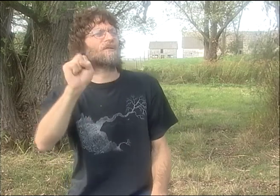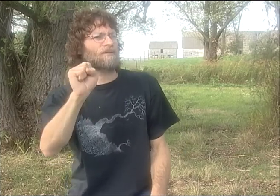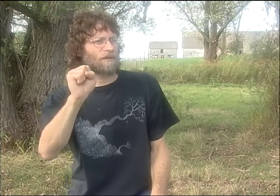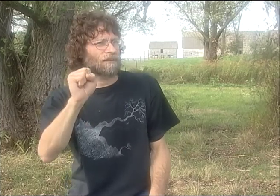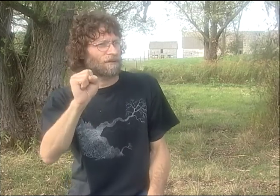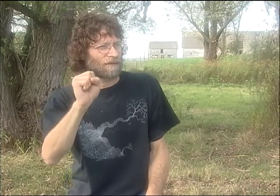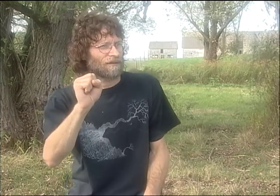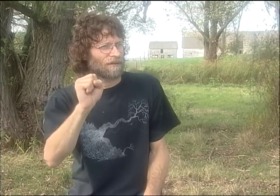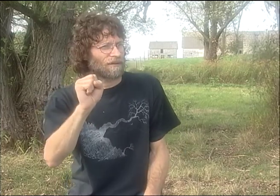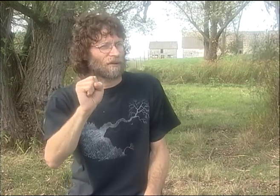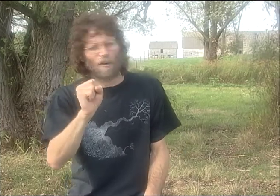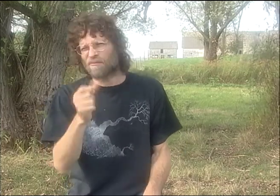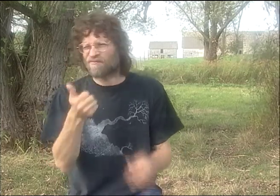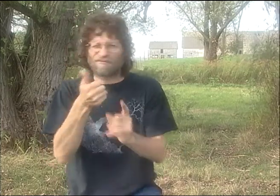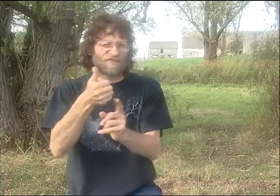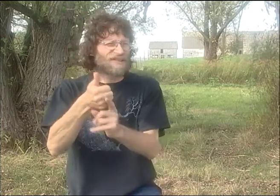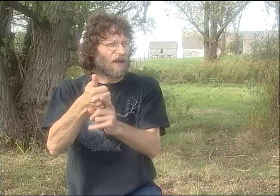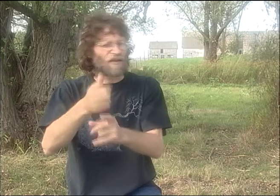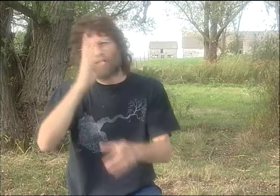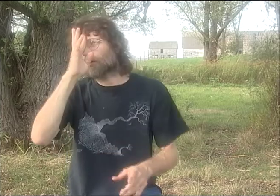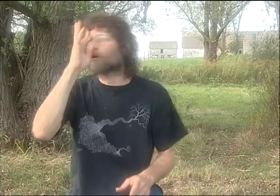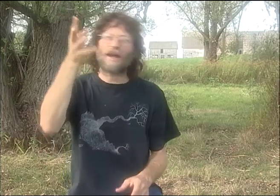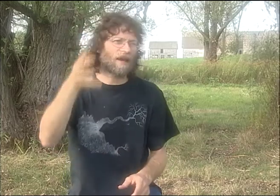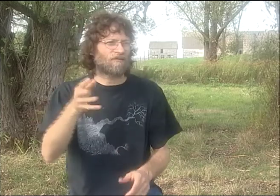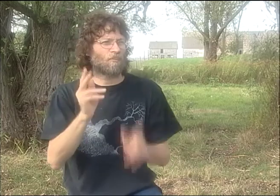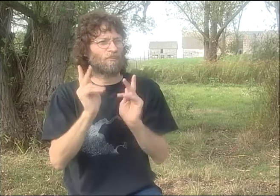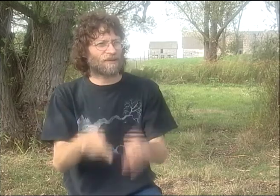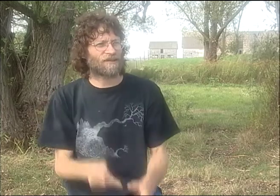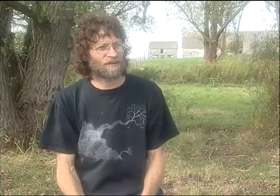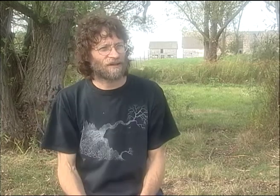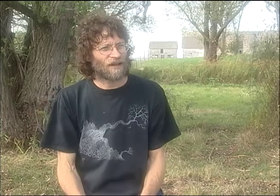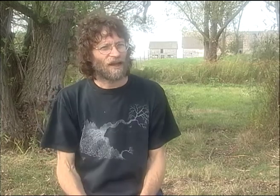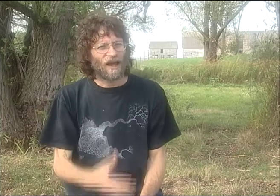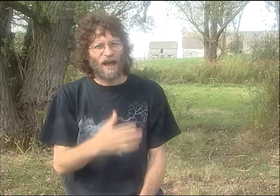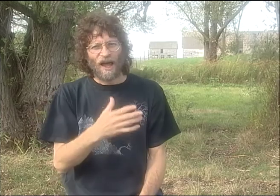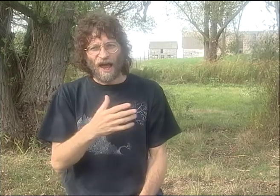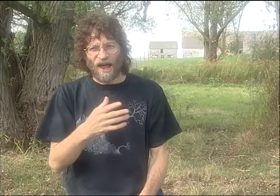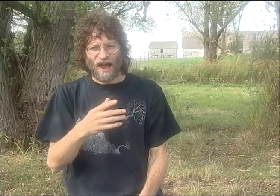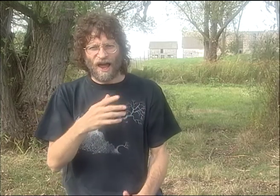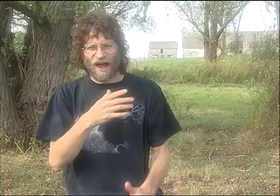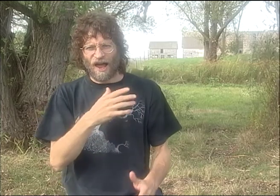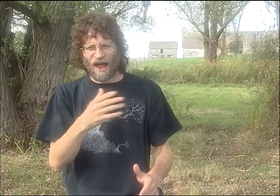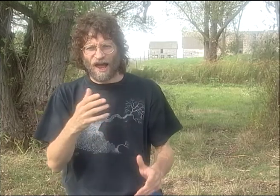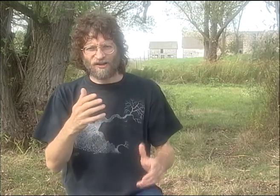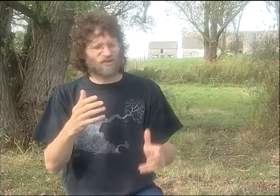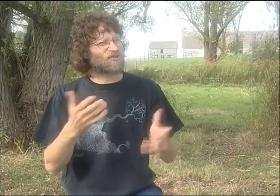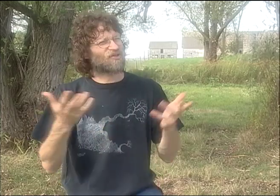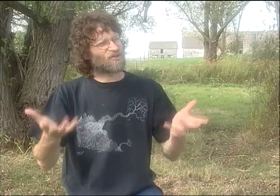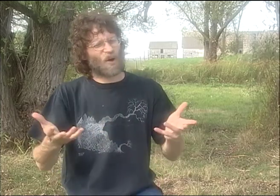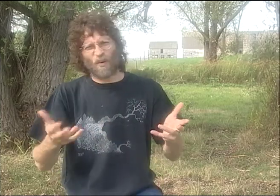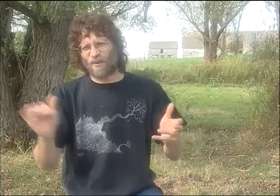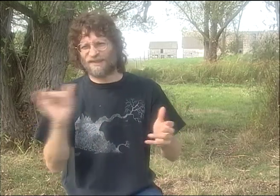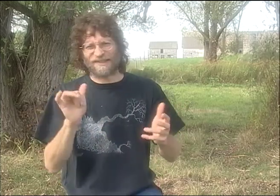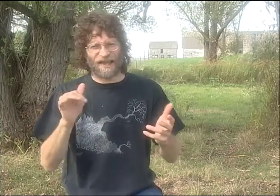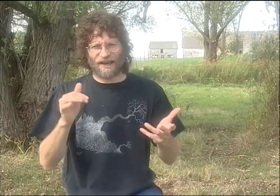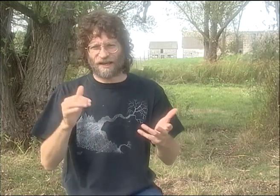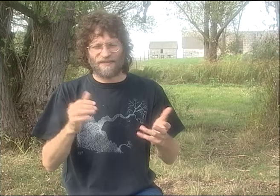PETER BECAME FRIENDS WITH PEOPLE WHO DIDN'T KNOW ANY SIGN LANGUAGE WHATSOEVER, LIKE TODD BEERS, WHO IS AN INCREDIBLY CREATIVE HEARING POET.